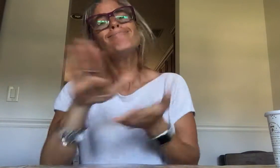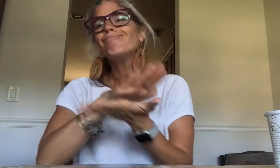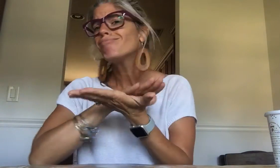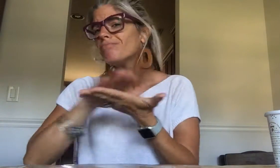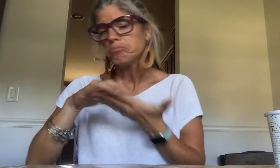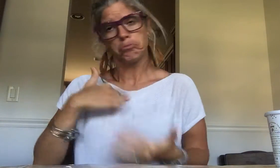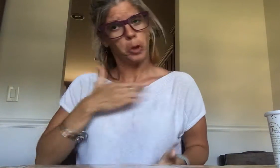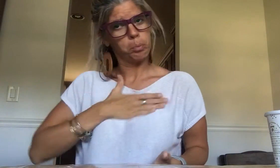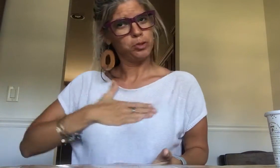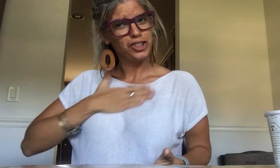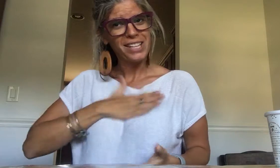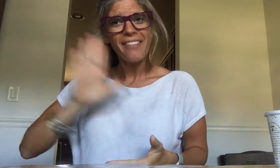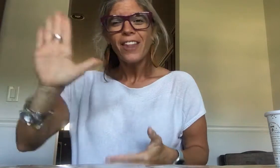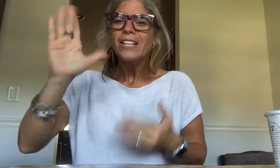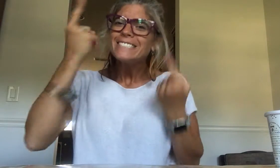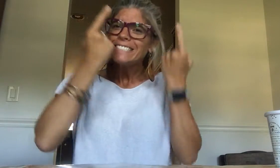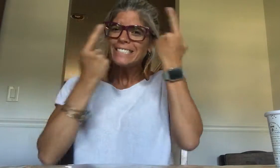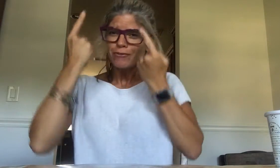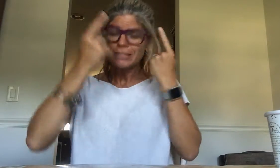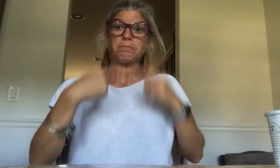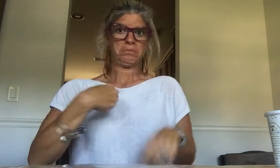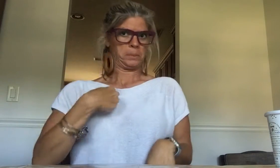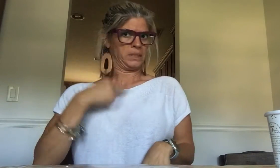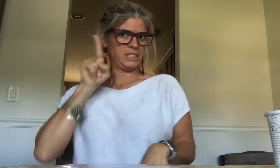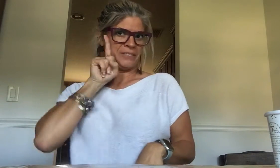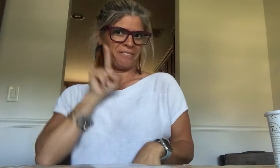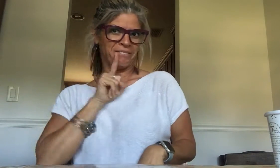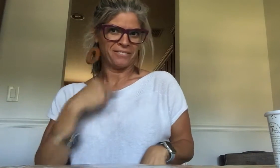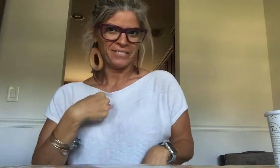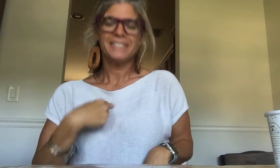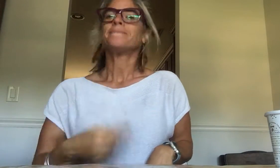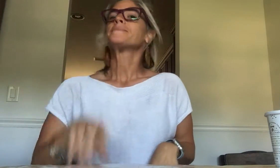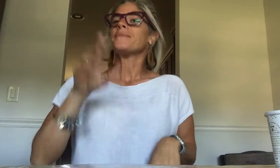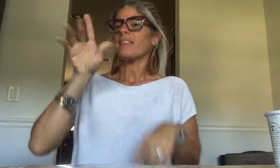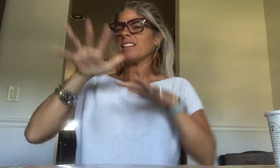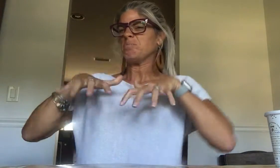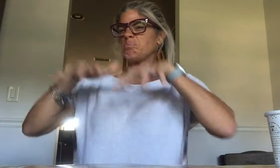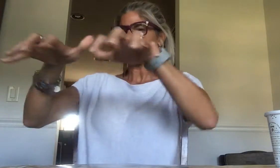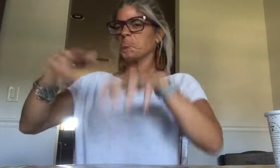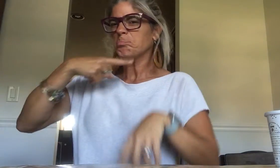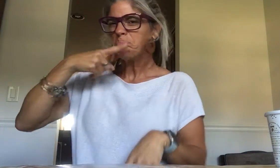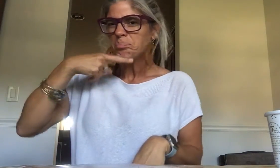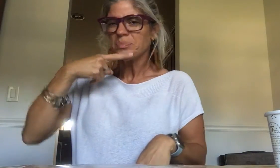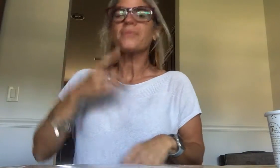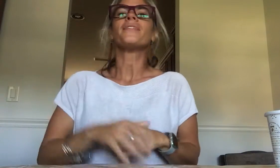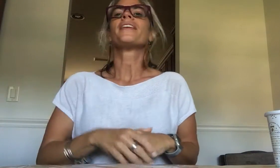All of it was nice. I appreciate their consideration as I am Deaf All the other students were Hearing